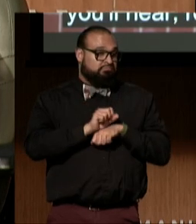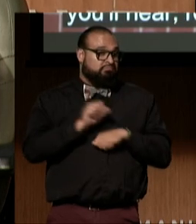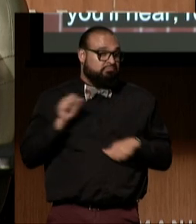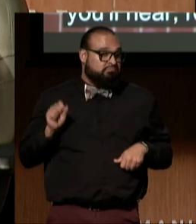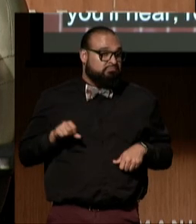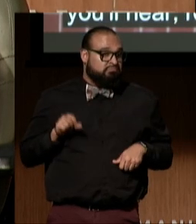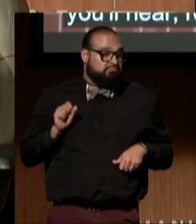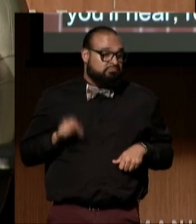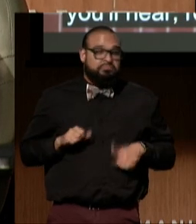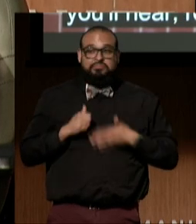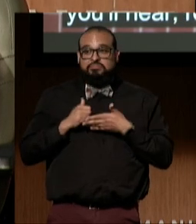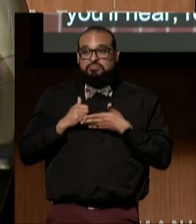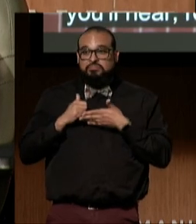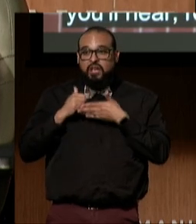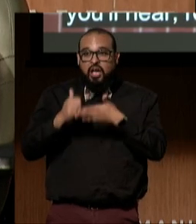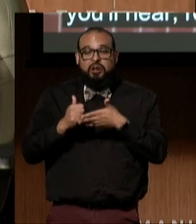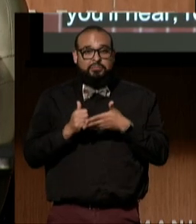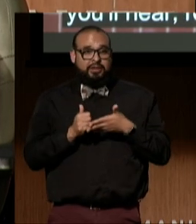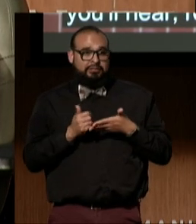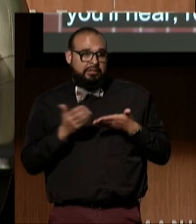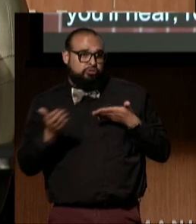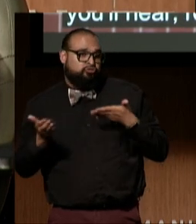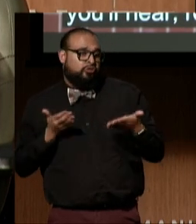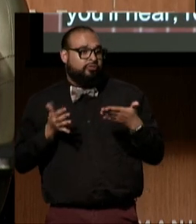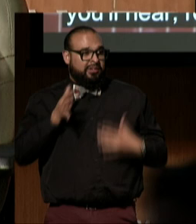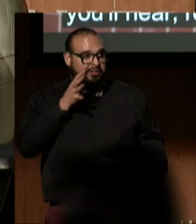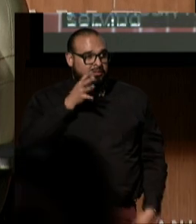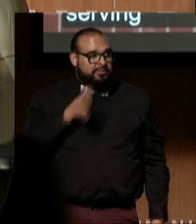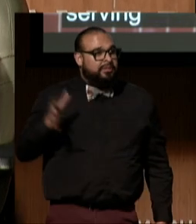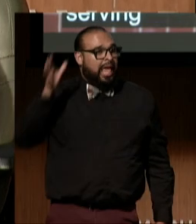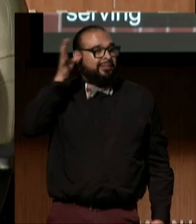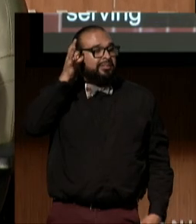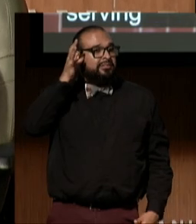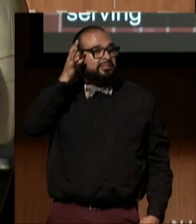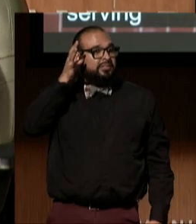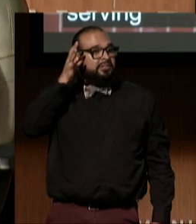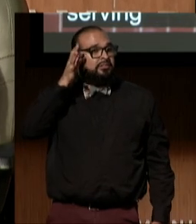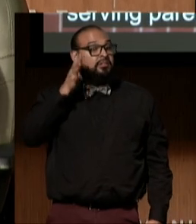helping and serving parents so that they understand